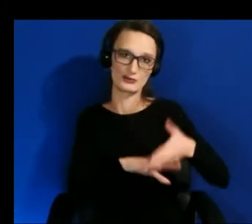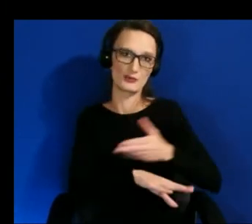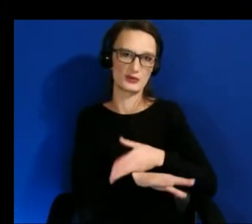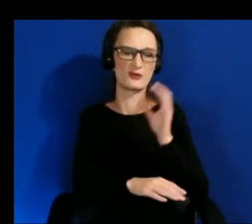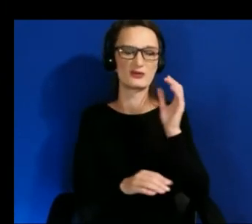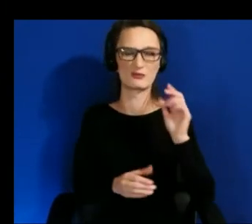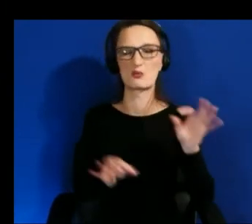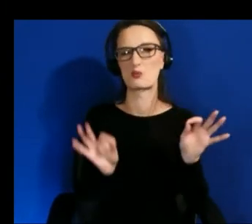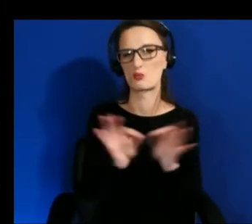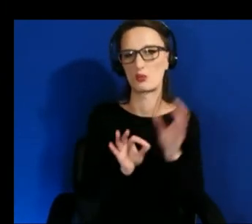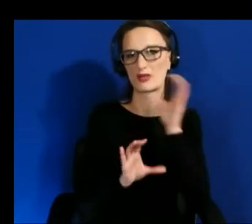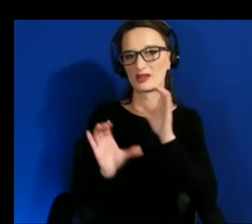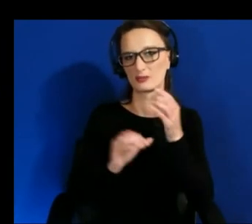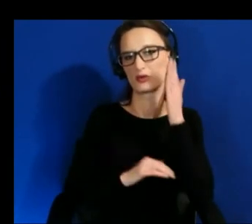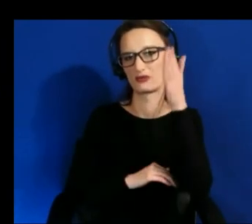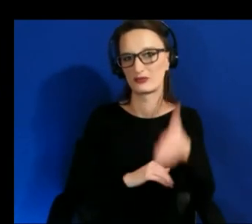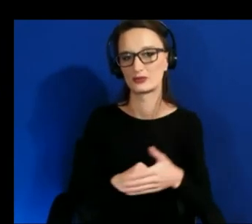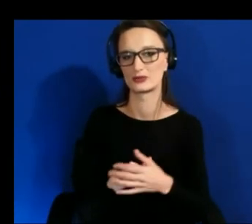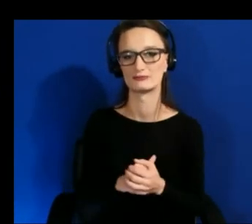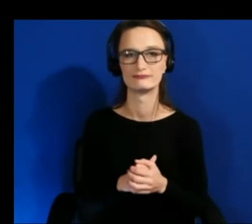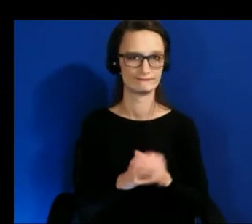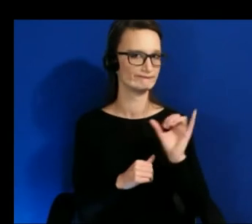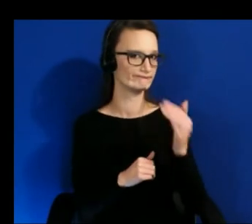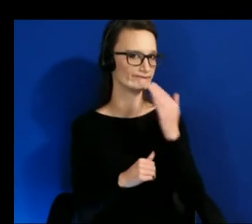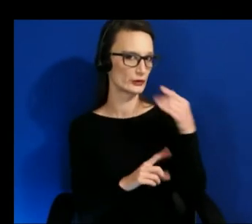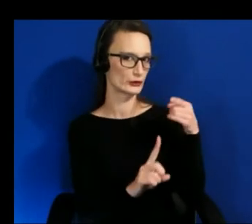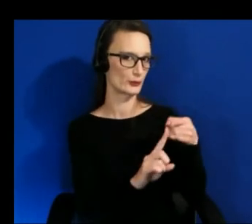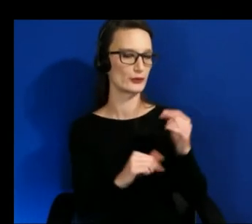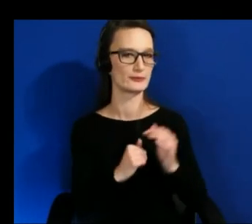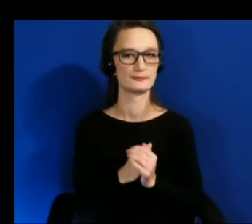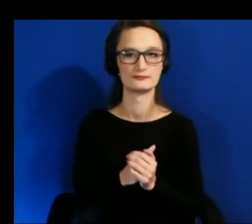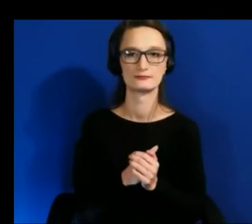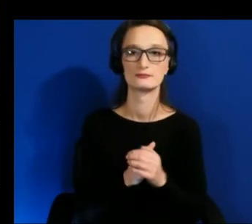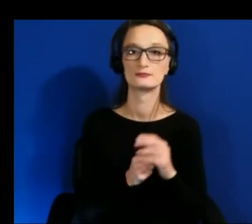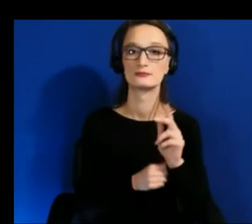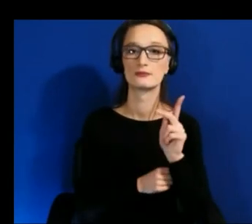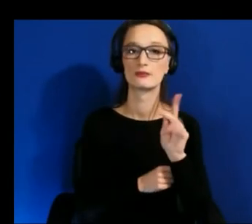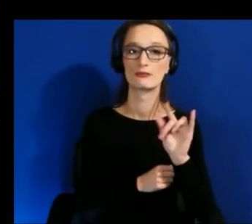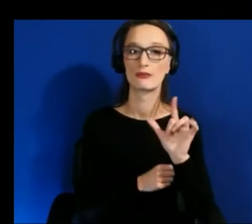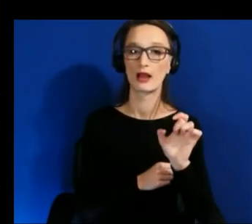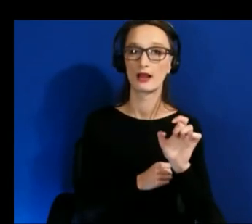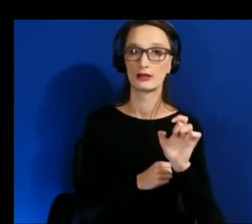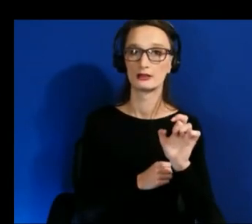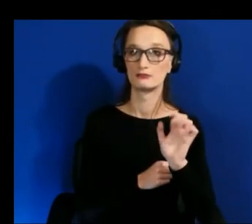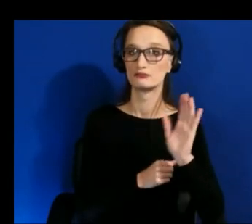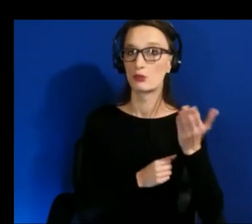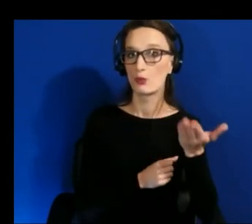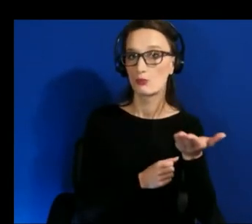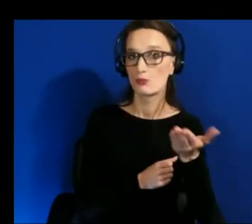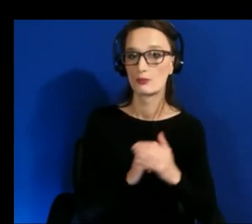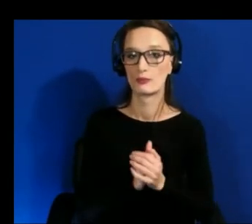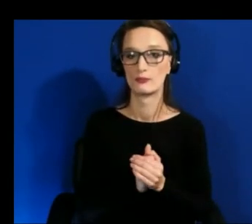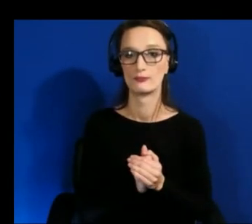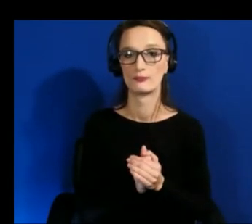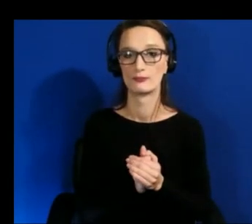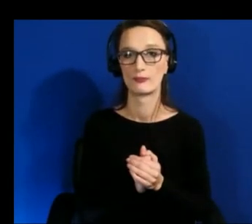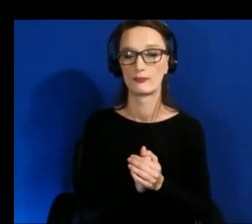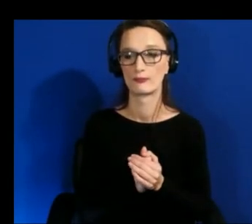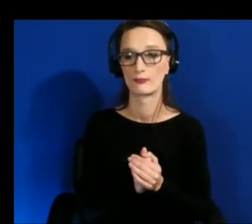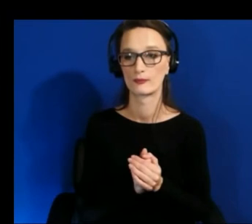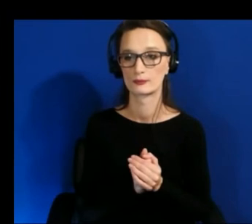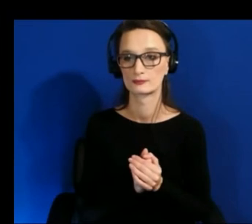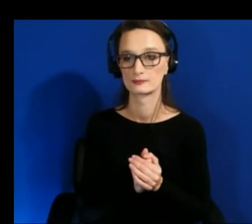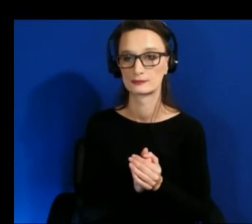yeah that's a really good point um kyle what about you yeah so in this particular project